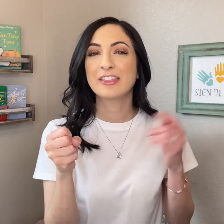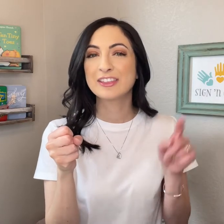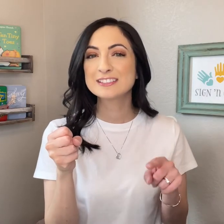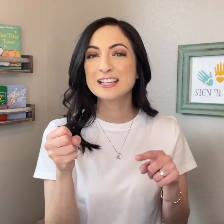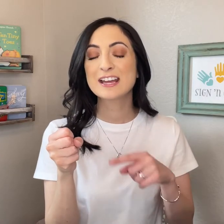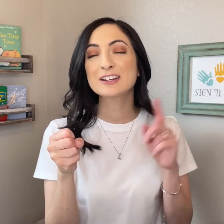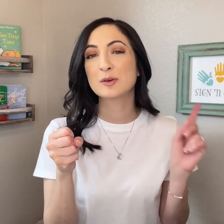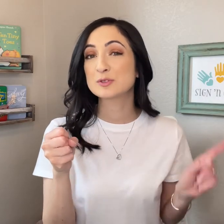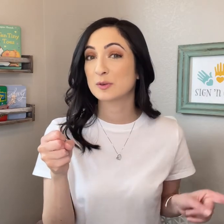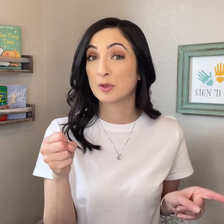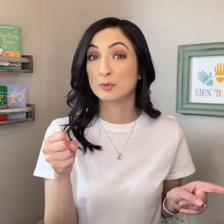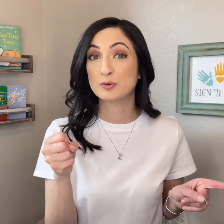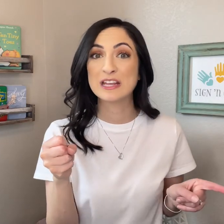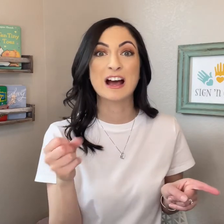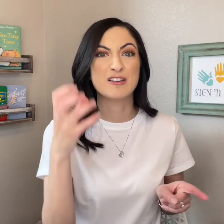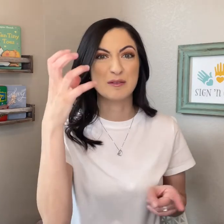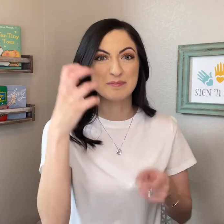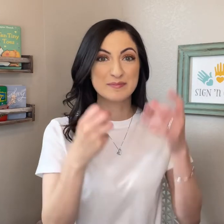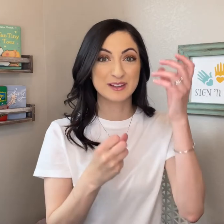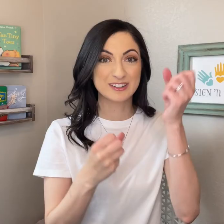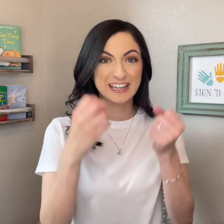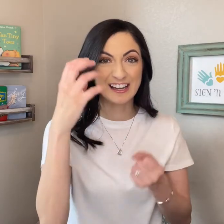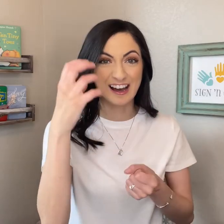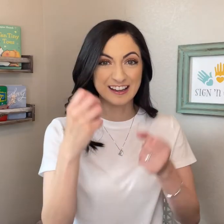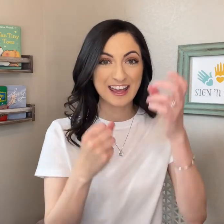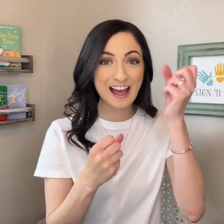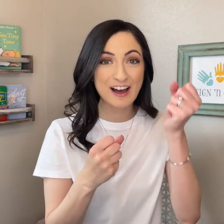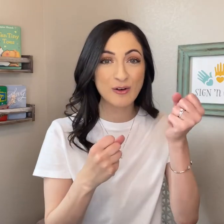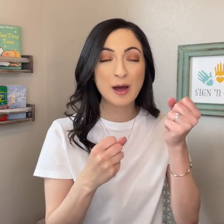This sign comes from the movement of milking a cow,